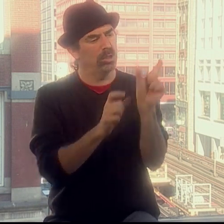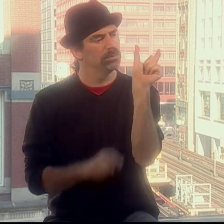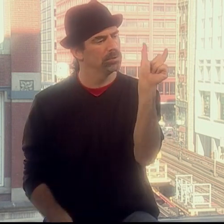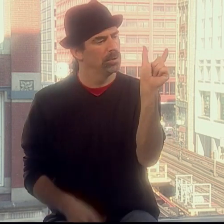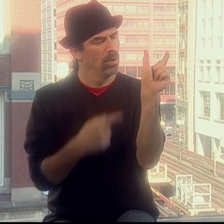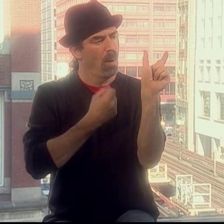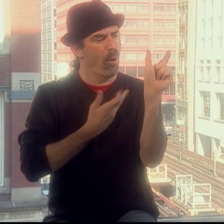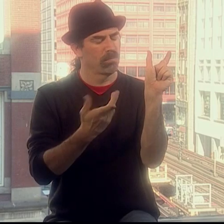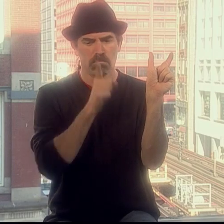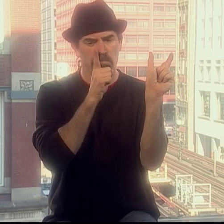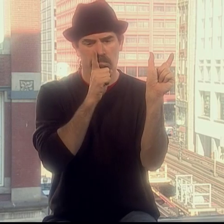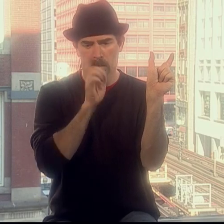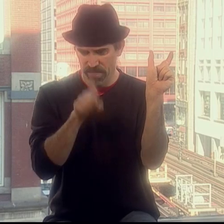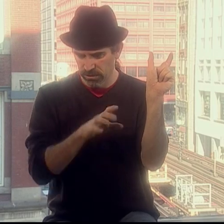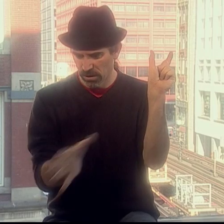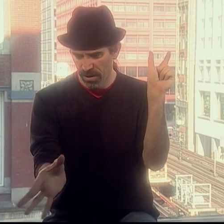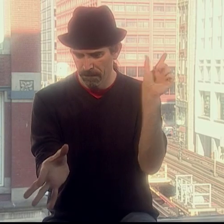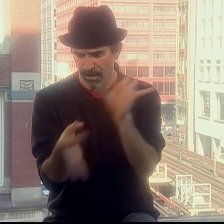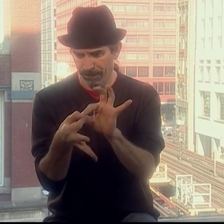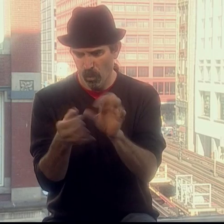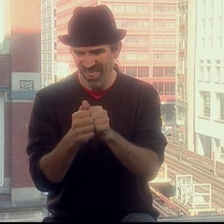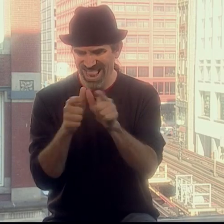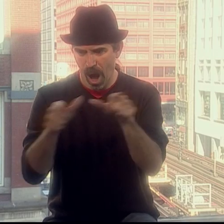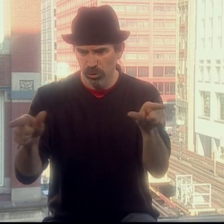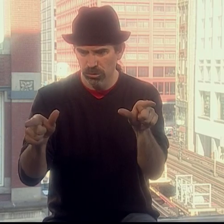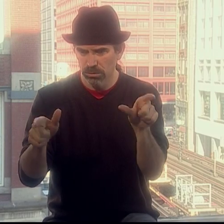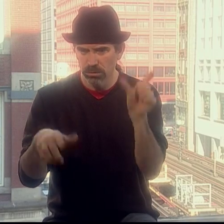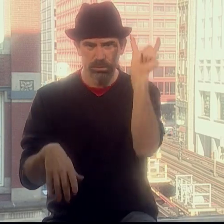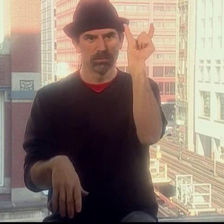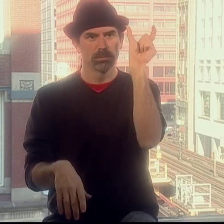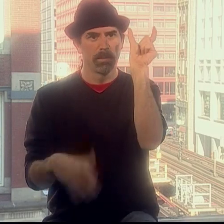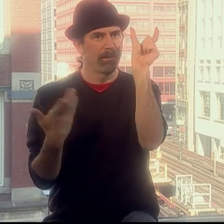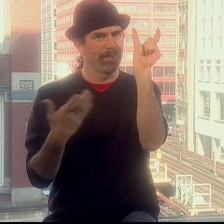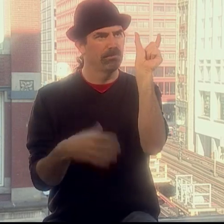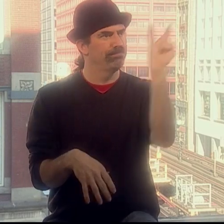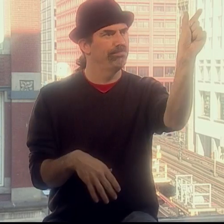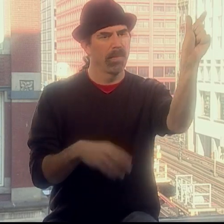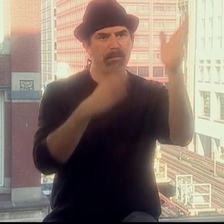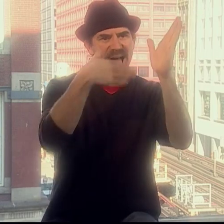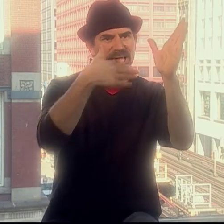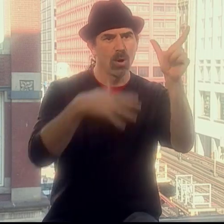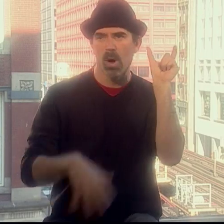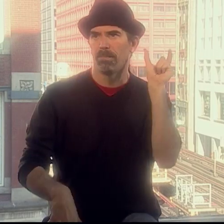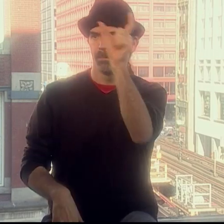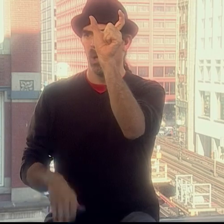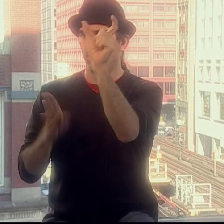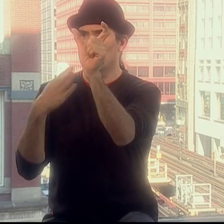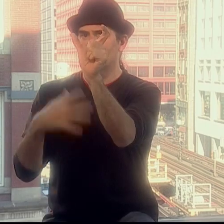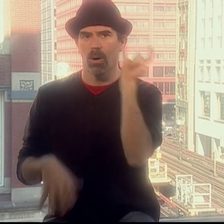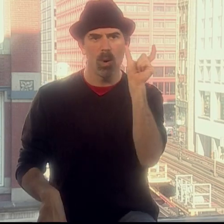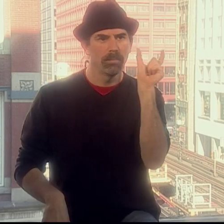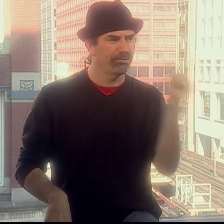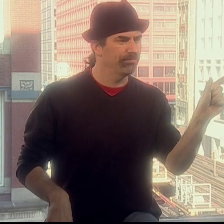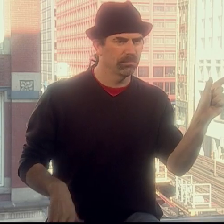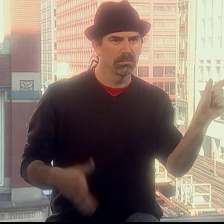"Maybe the word 'poetry' can be applied to painting or music, "and not always with words and language."